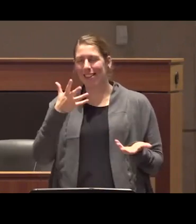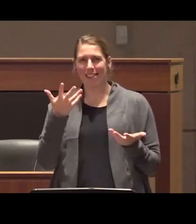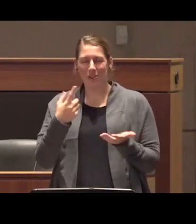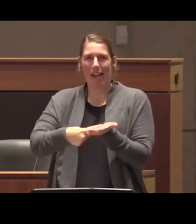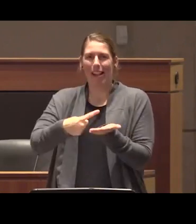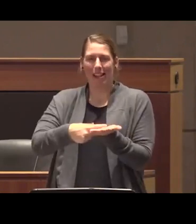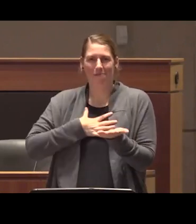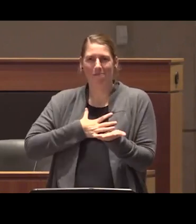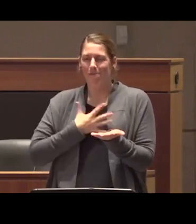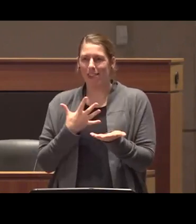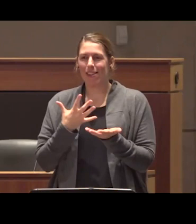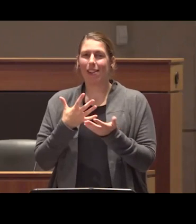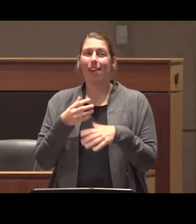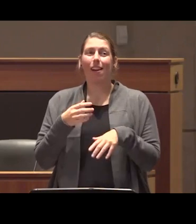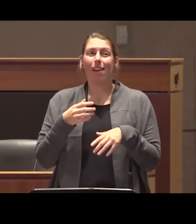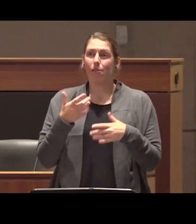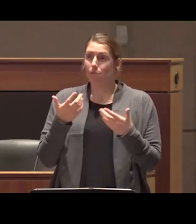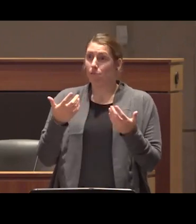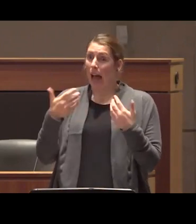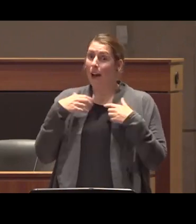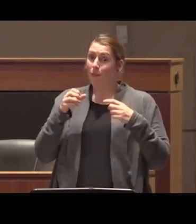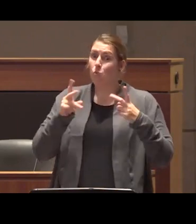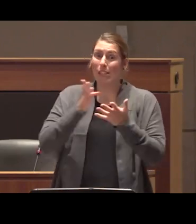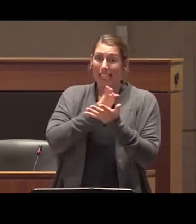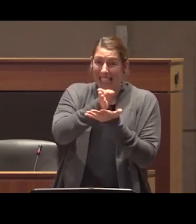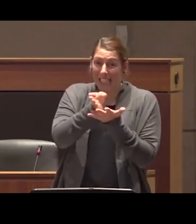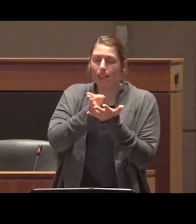in part because like those pathways are there there are you know exemption requests that can